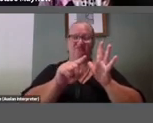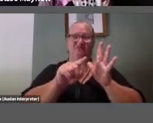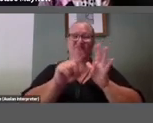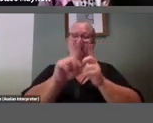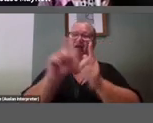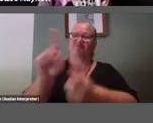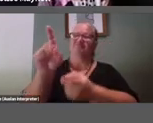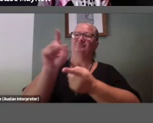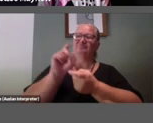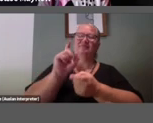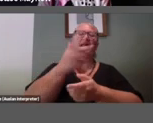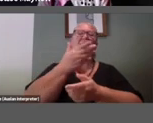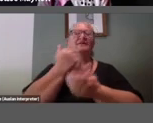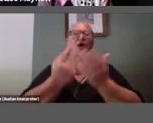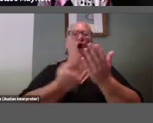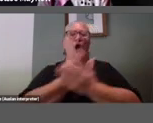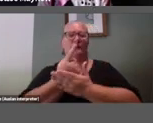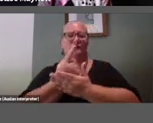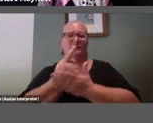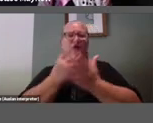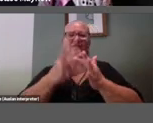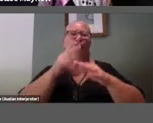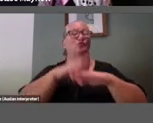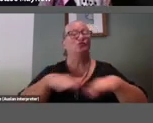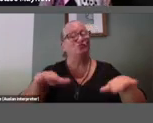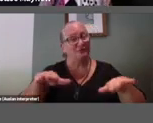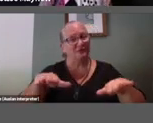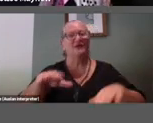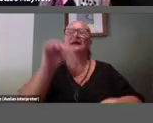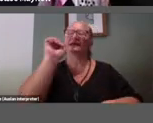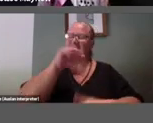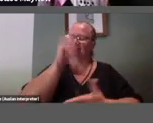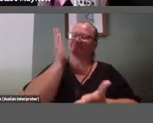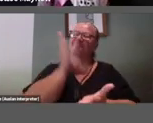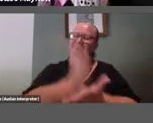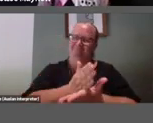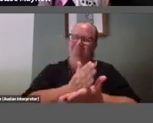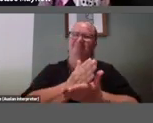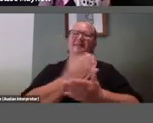opportunity or possibility for children’, absolutely get your children working on